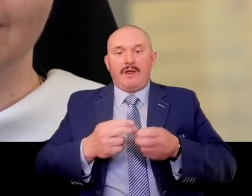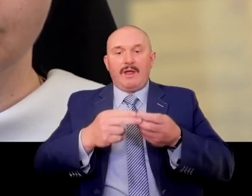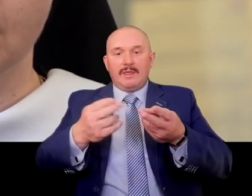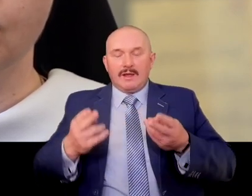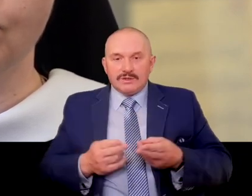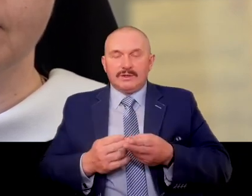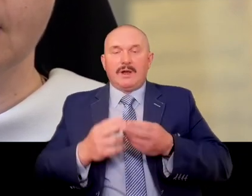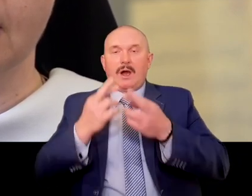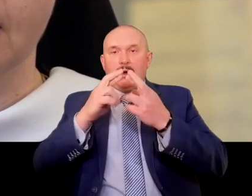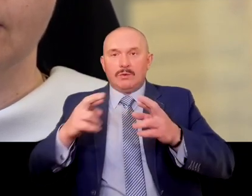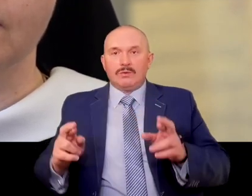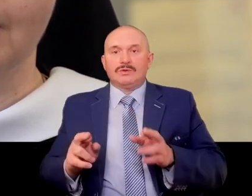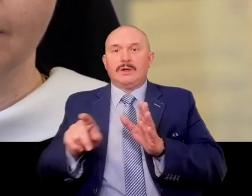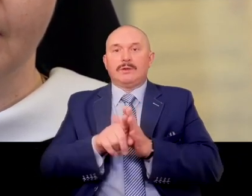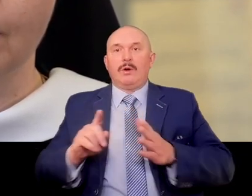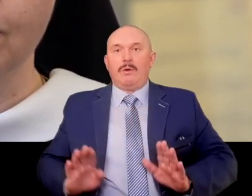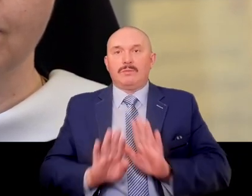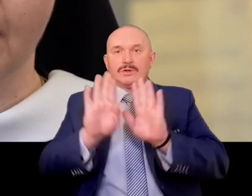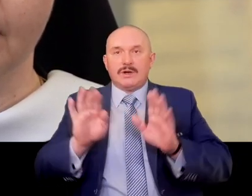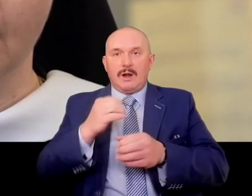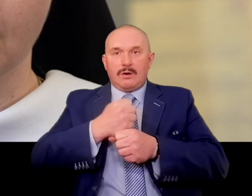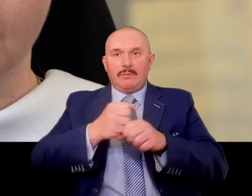hat is, the vessels used for the celebration of Mass,